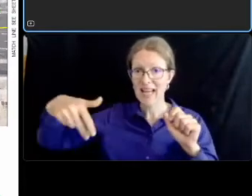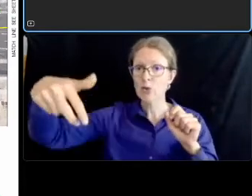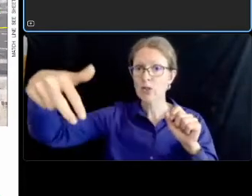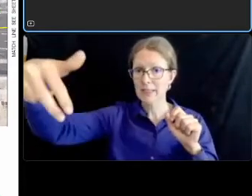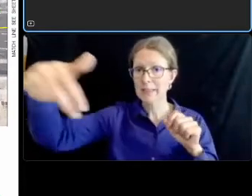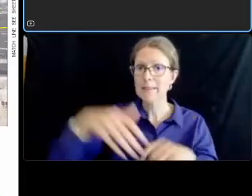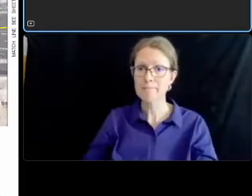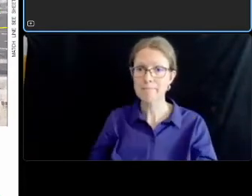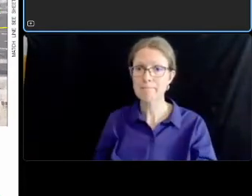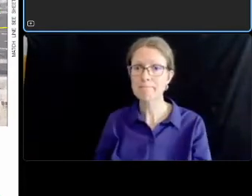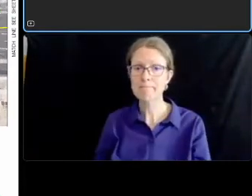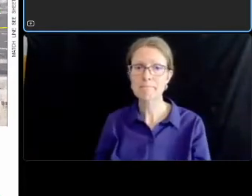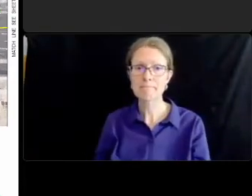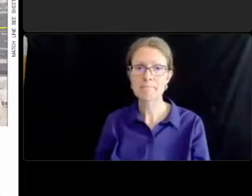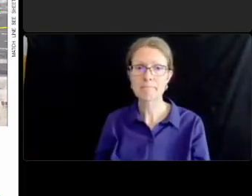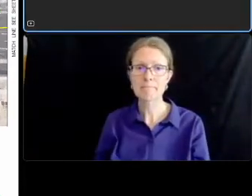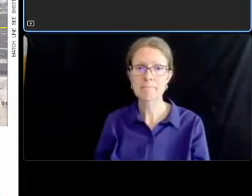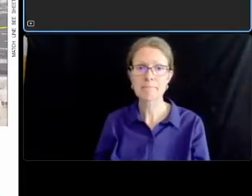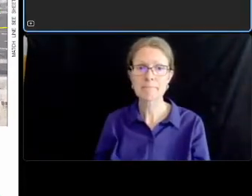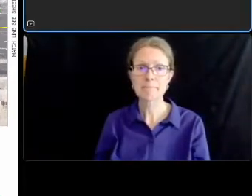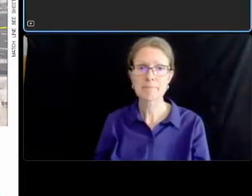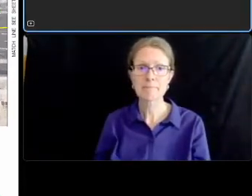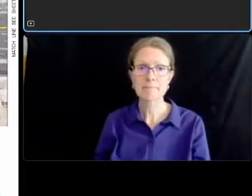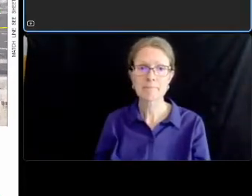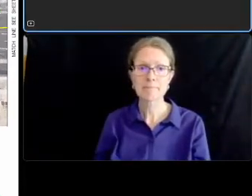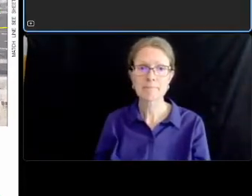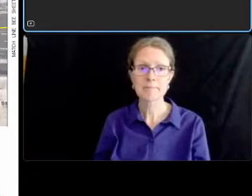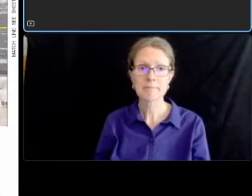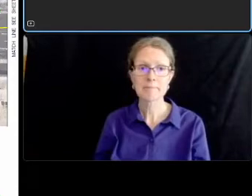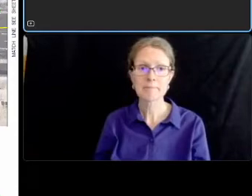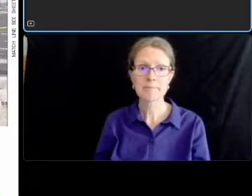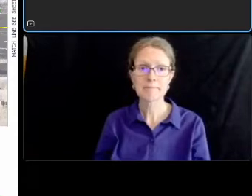this segment here just a little zoomed in here of the island